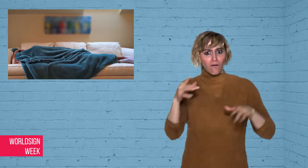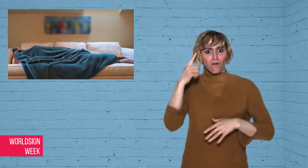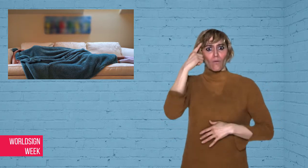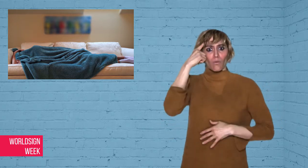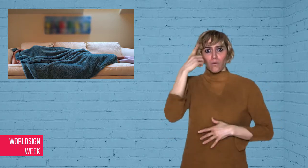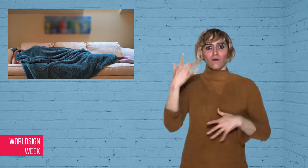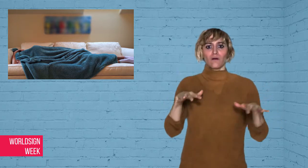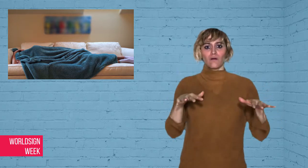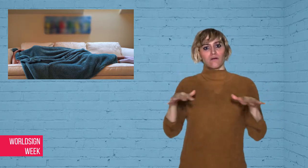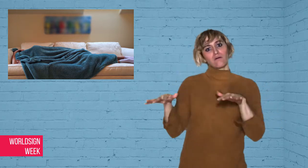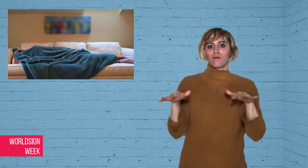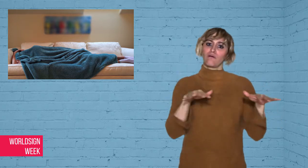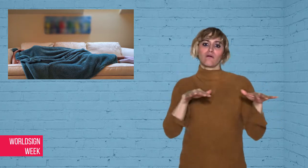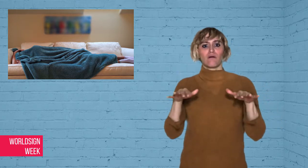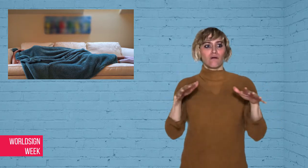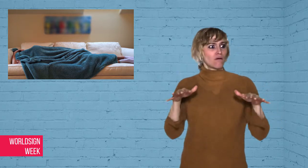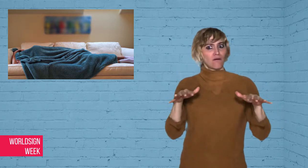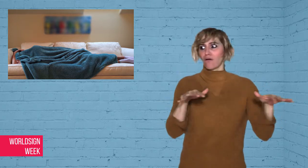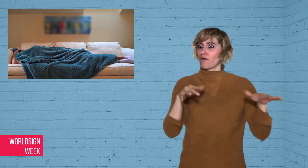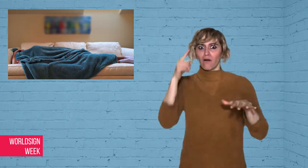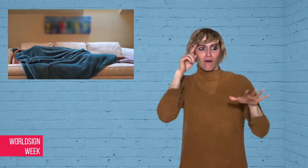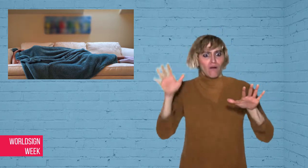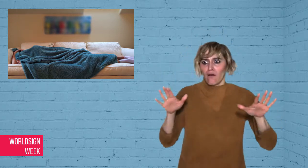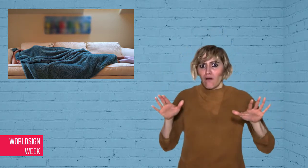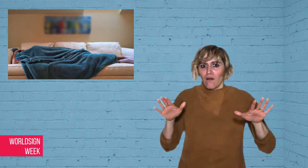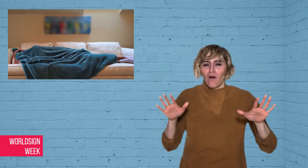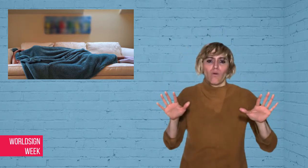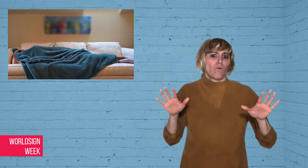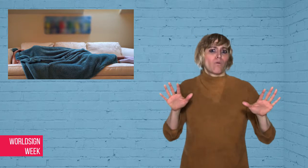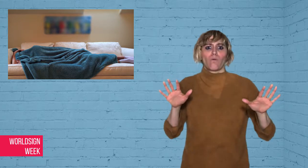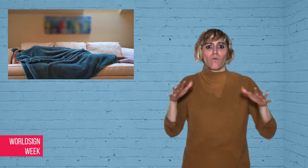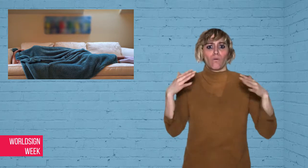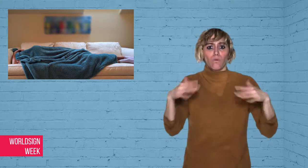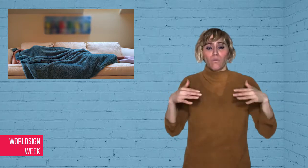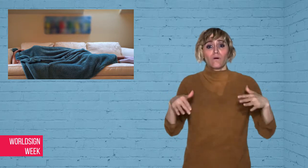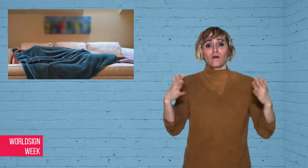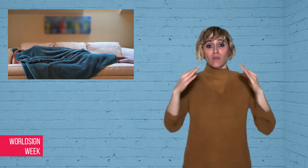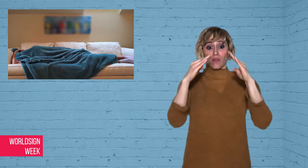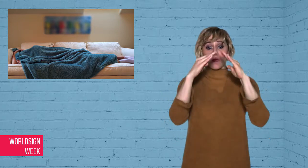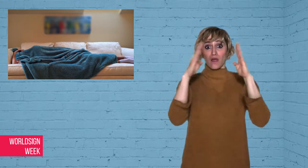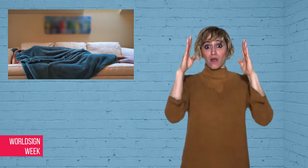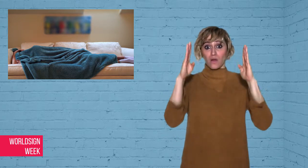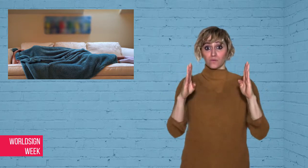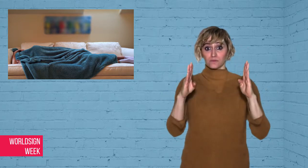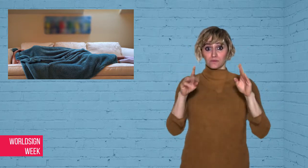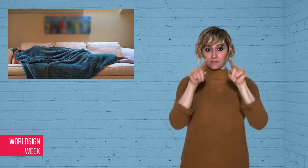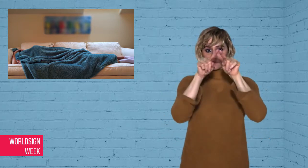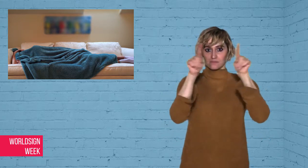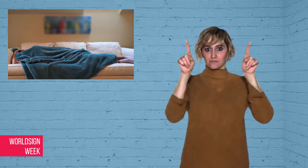earthquake was happening - windows